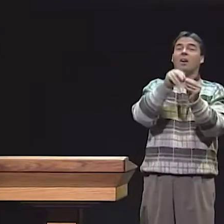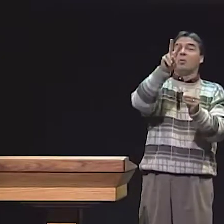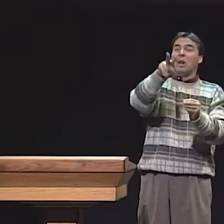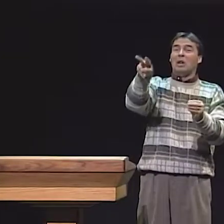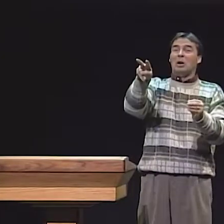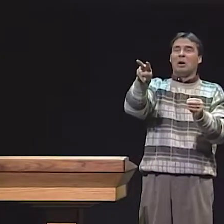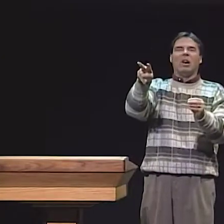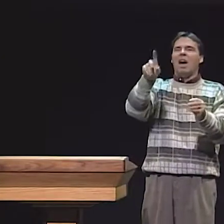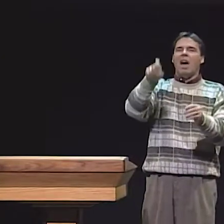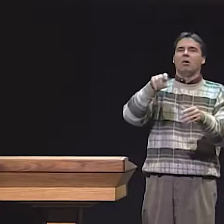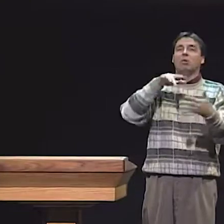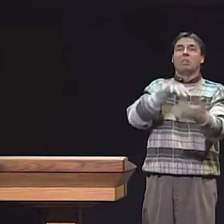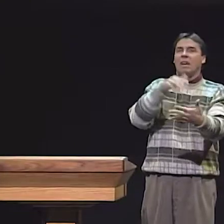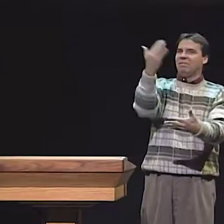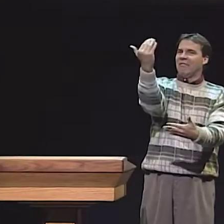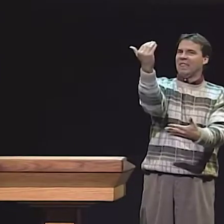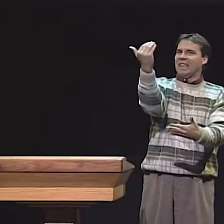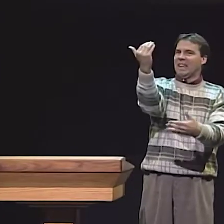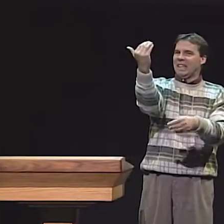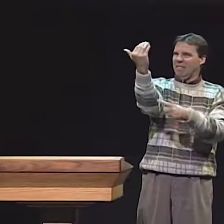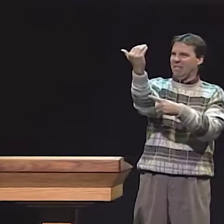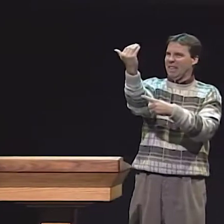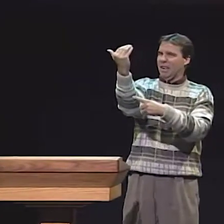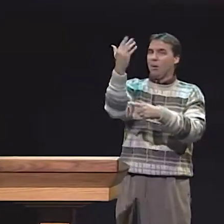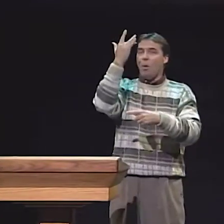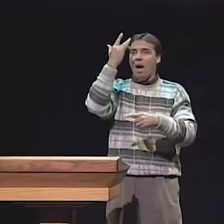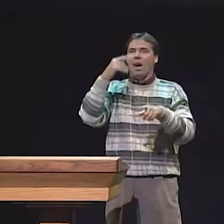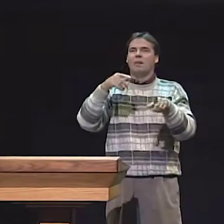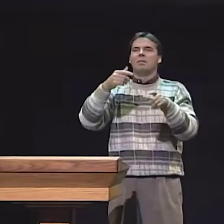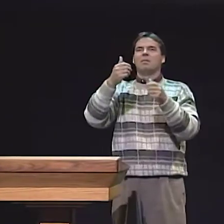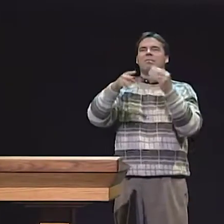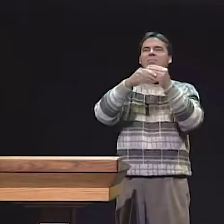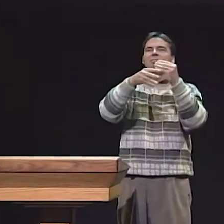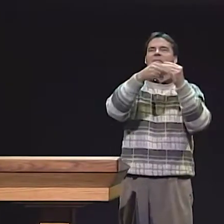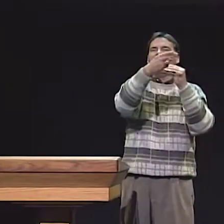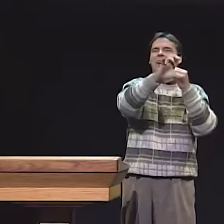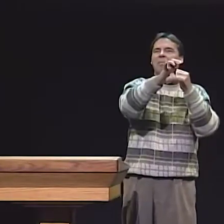HISPANICS, AFRICAN-AMERICANS. WE HAD--OUT OF THE 22 CHILDREN,